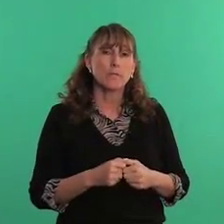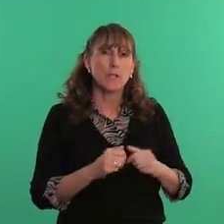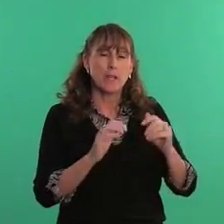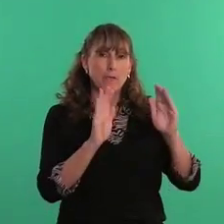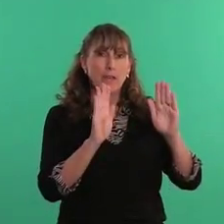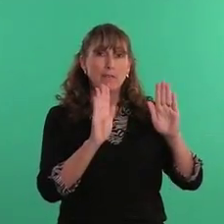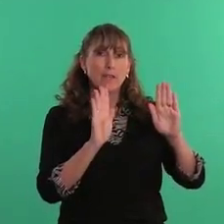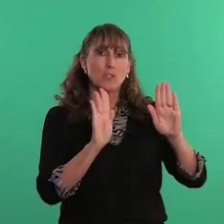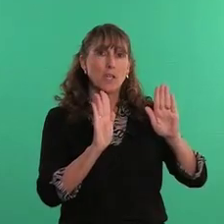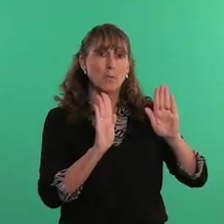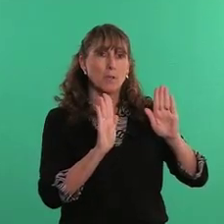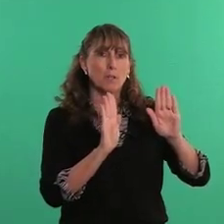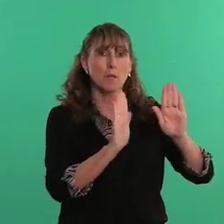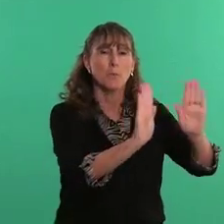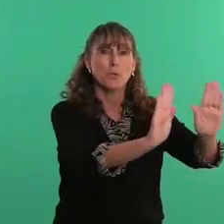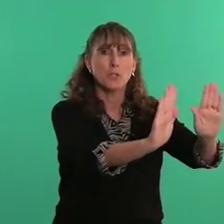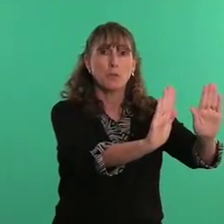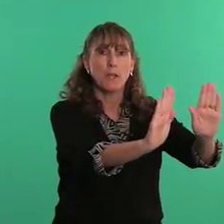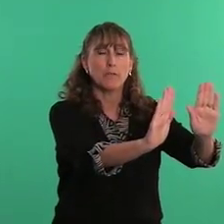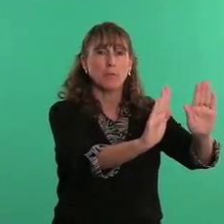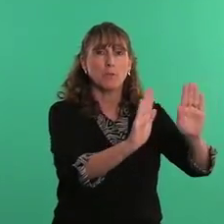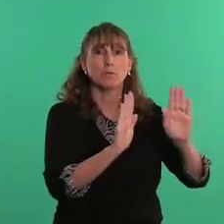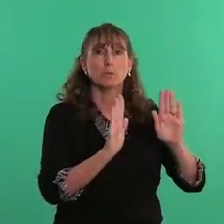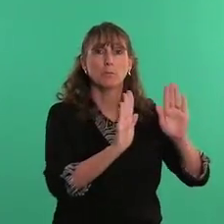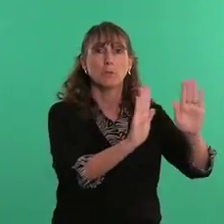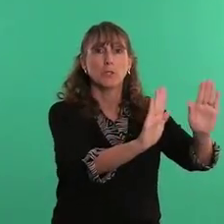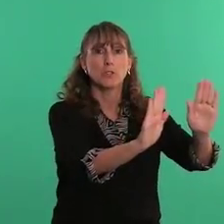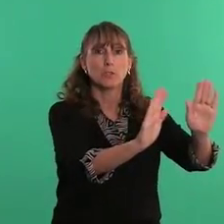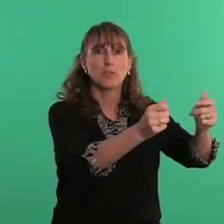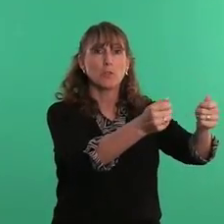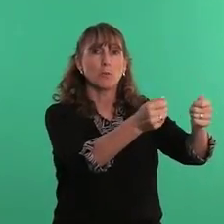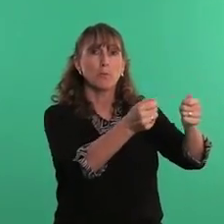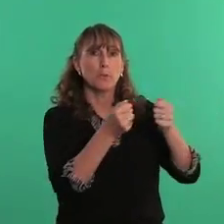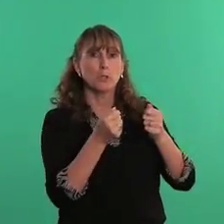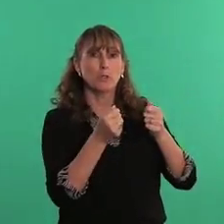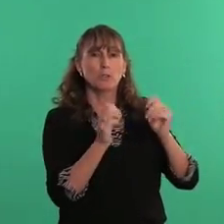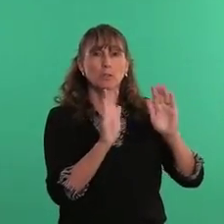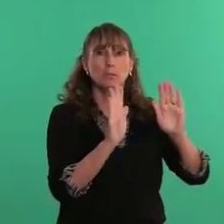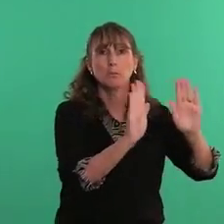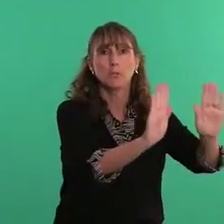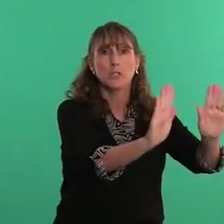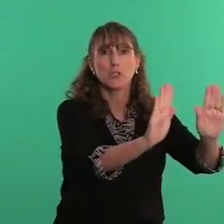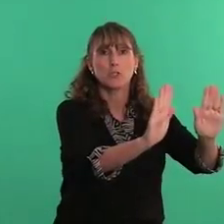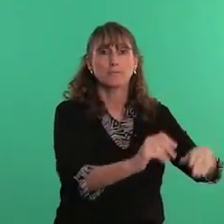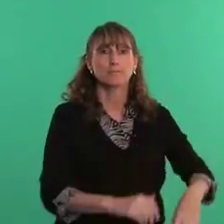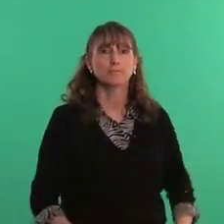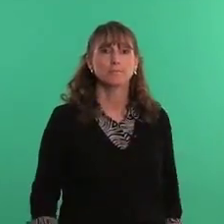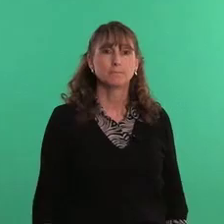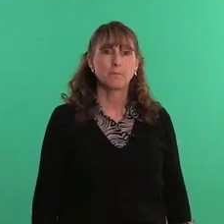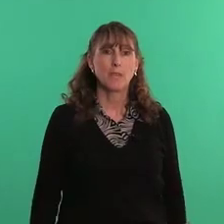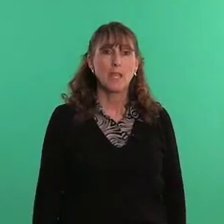5 handshape, and push it away from you - push so, pull - push